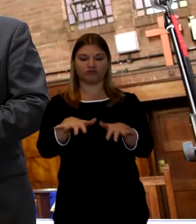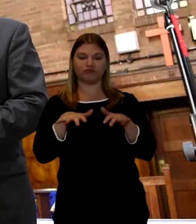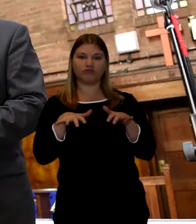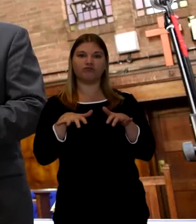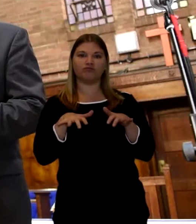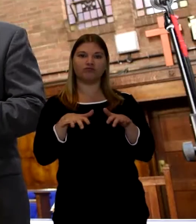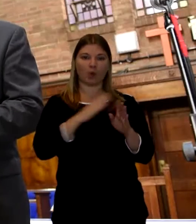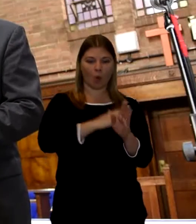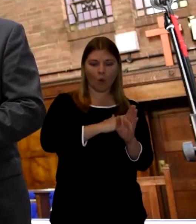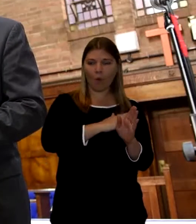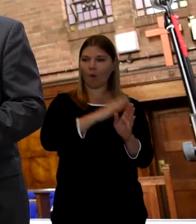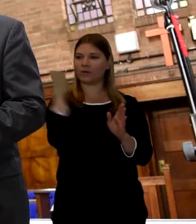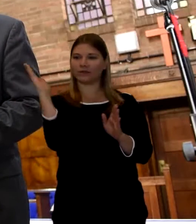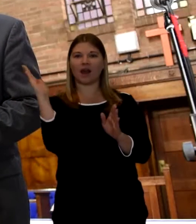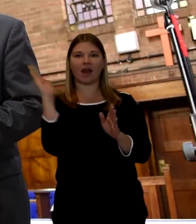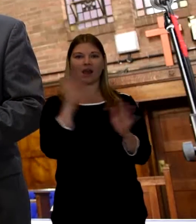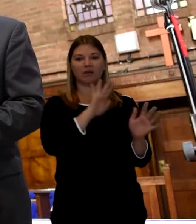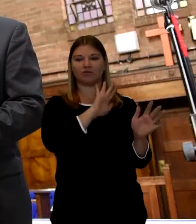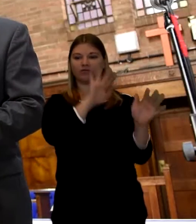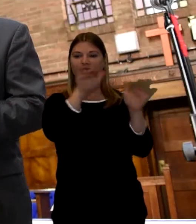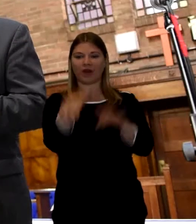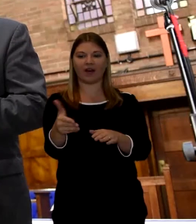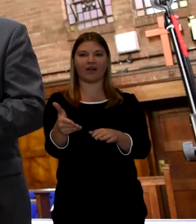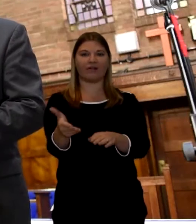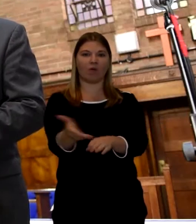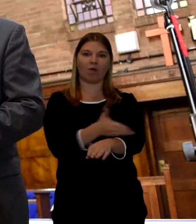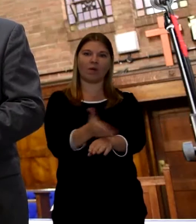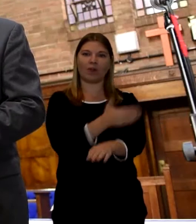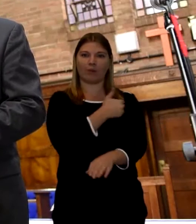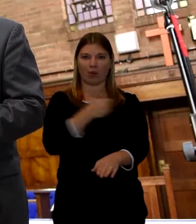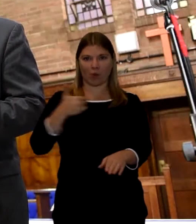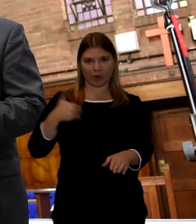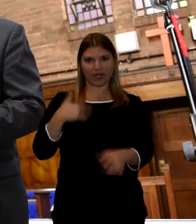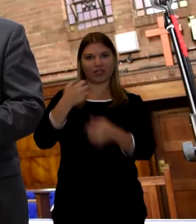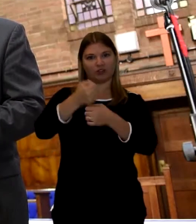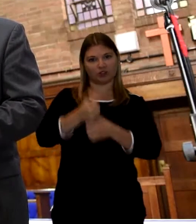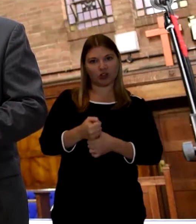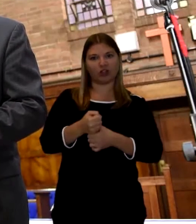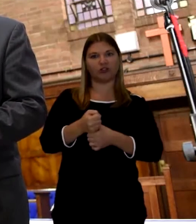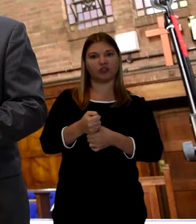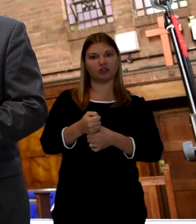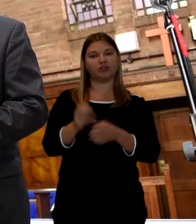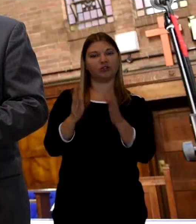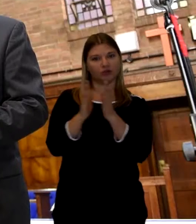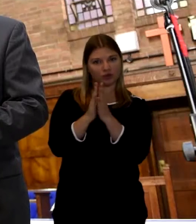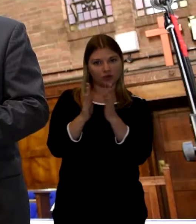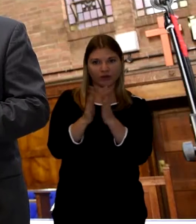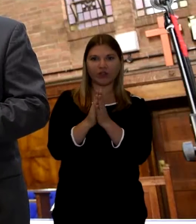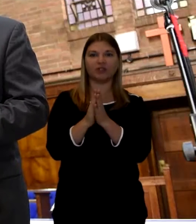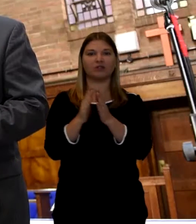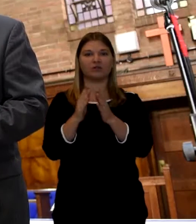Starts early in the morning. They come here for a service. The service here is normally two, two and a half hours.